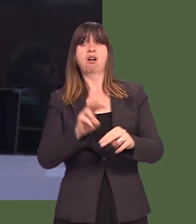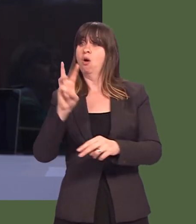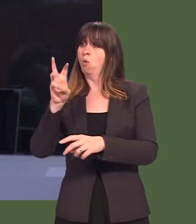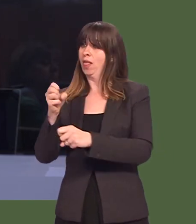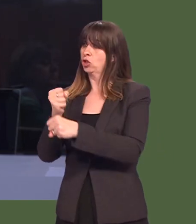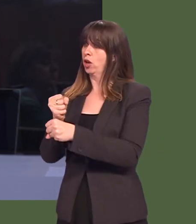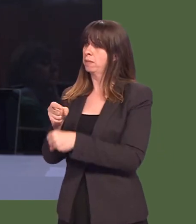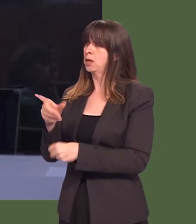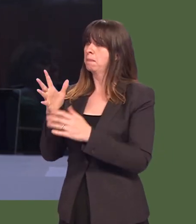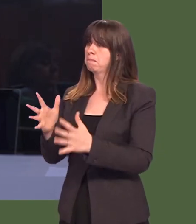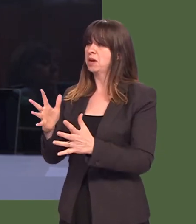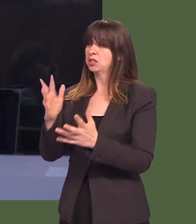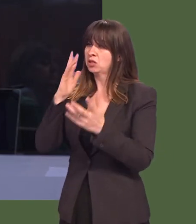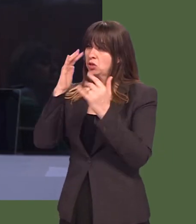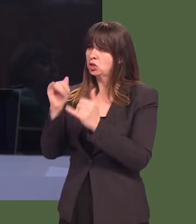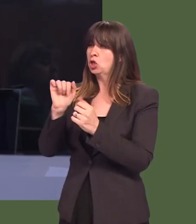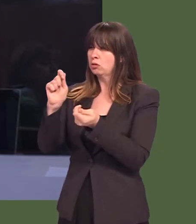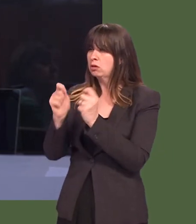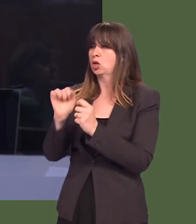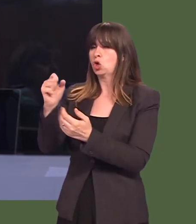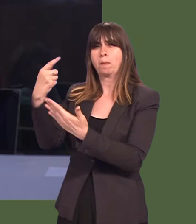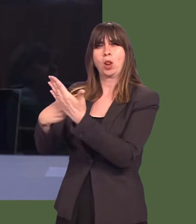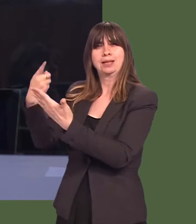called on the Welsh Government to review its policies further.